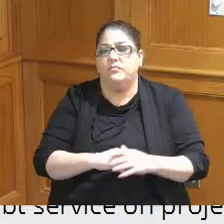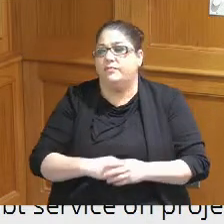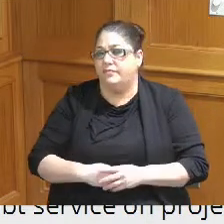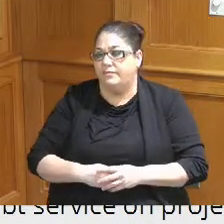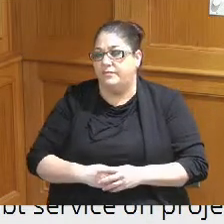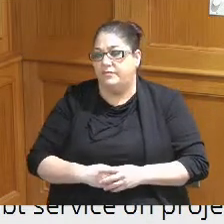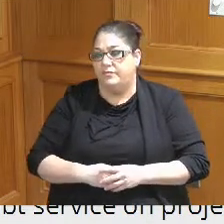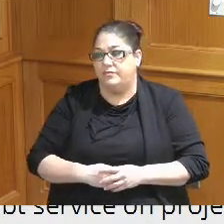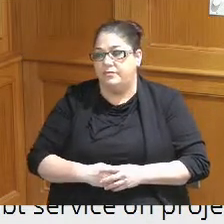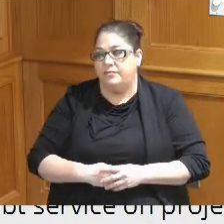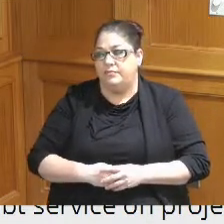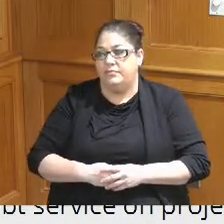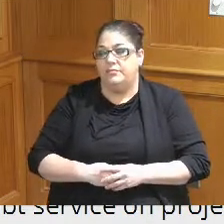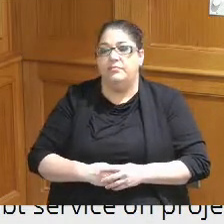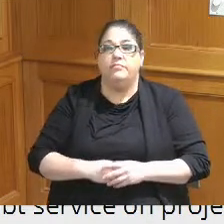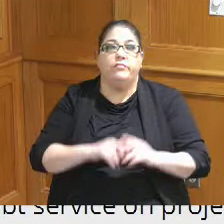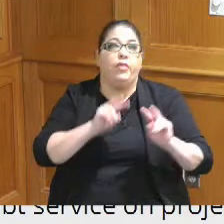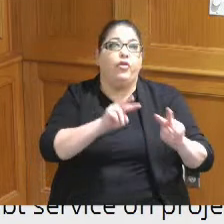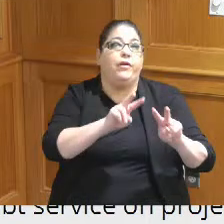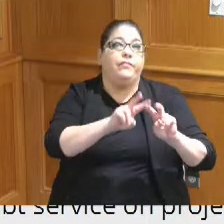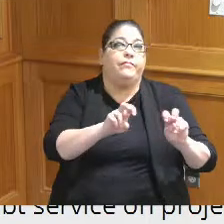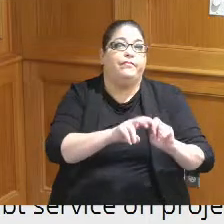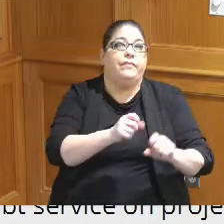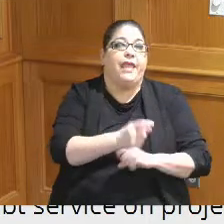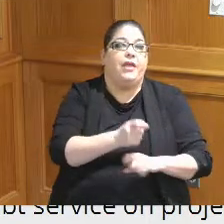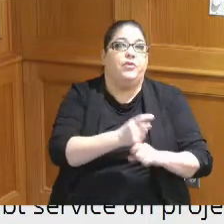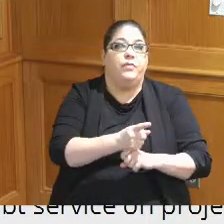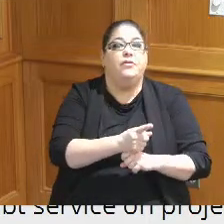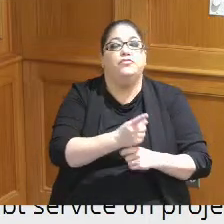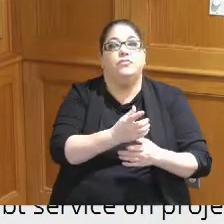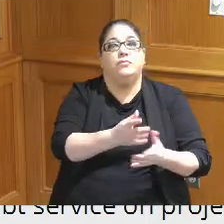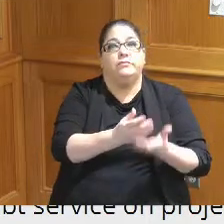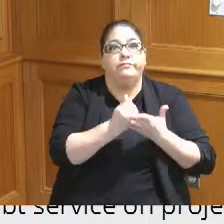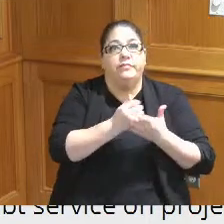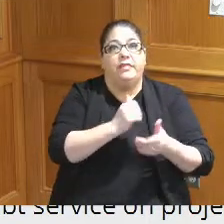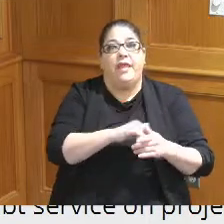and we would be looking on an annual basis to carve a portion of that out to provide that that